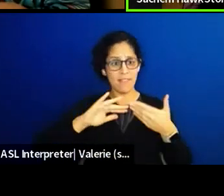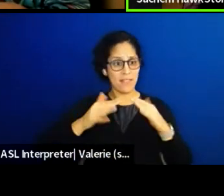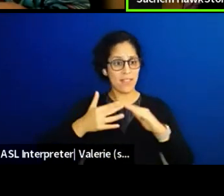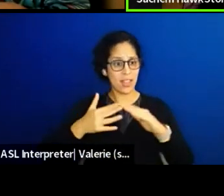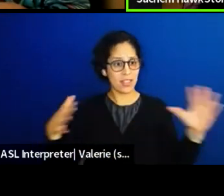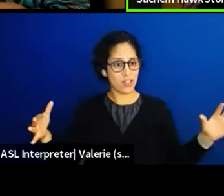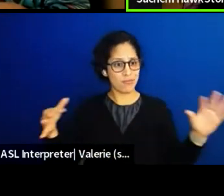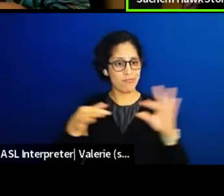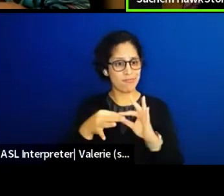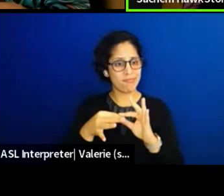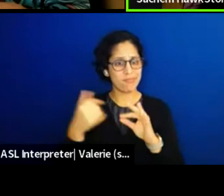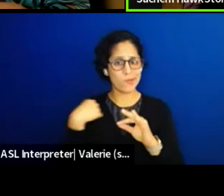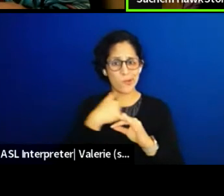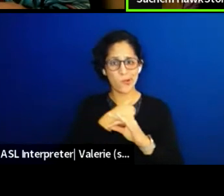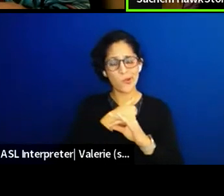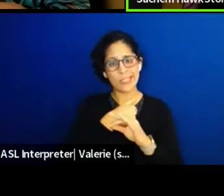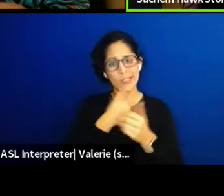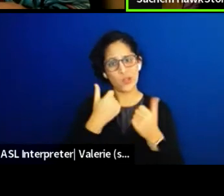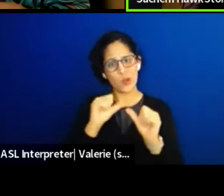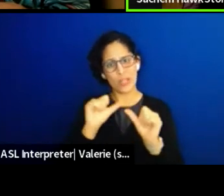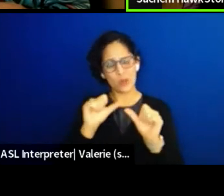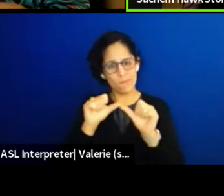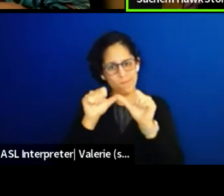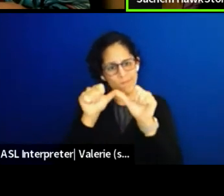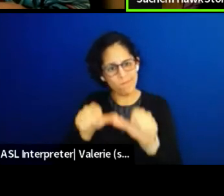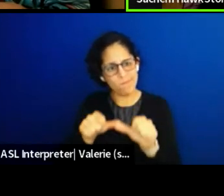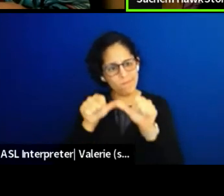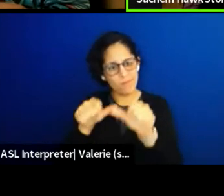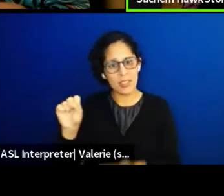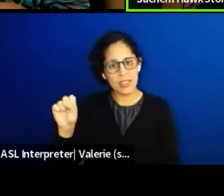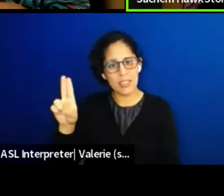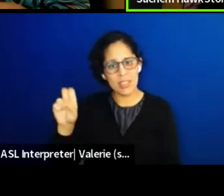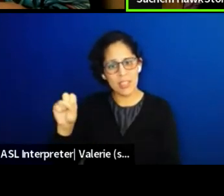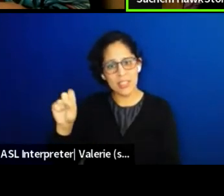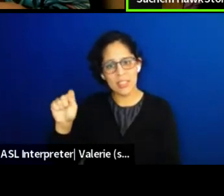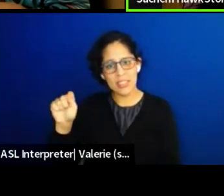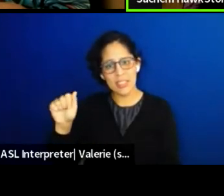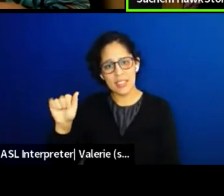that we're working towards sustainability and language and teaching medicines.